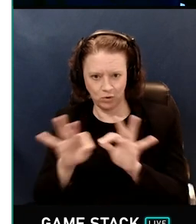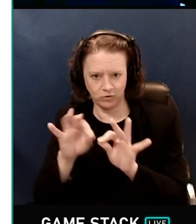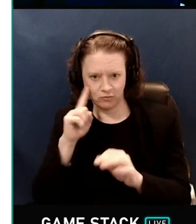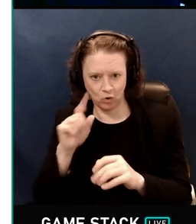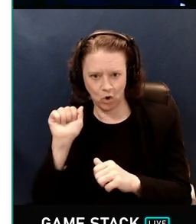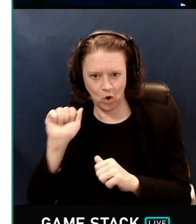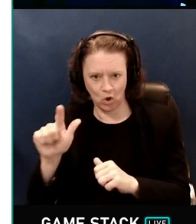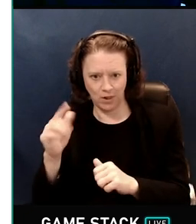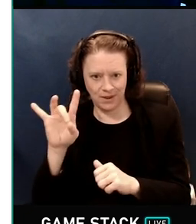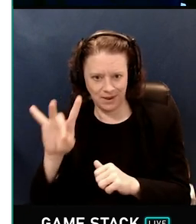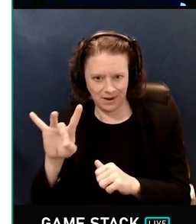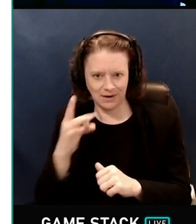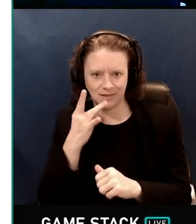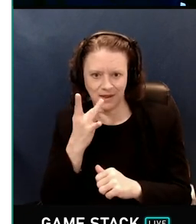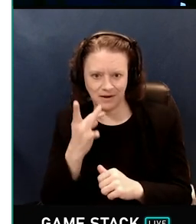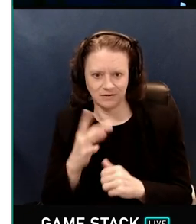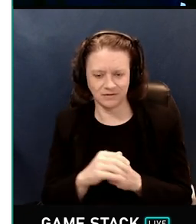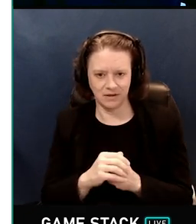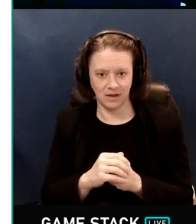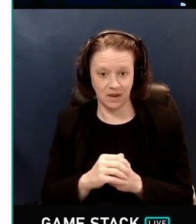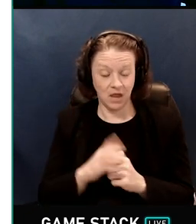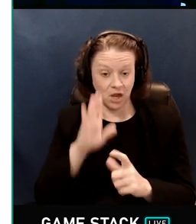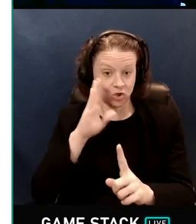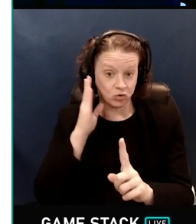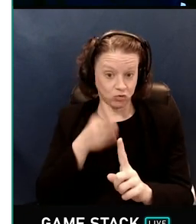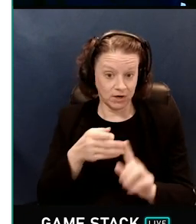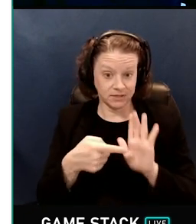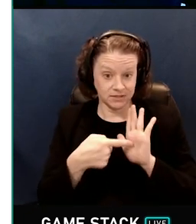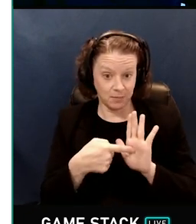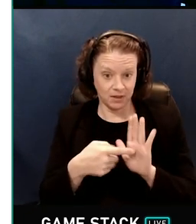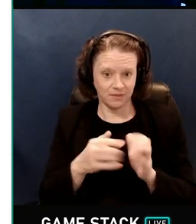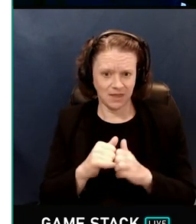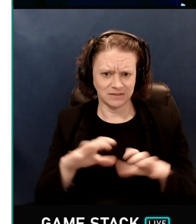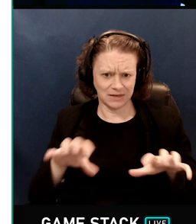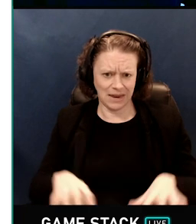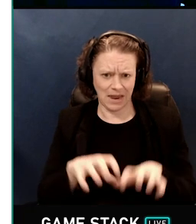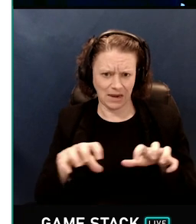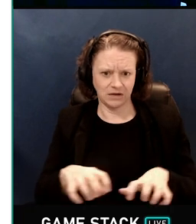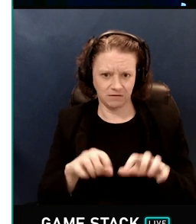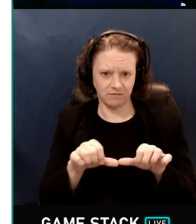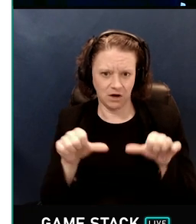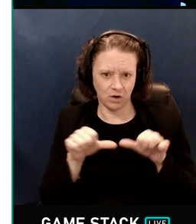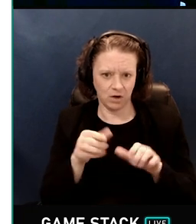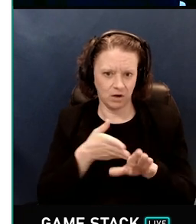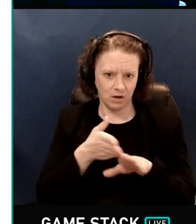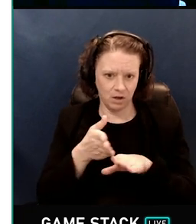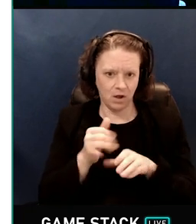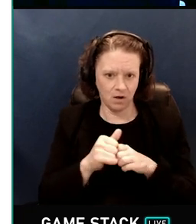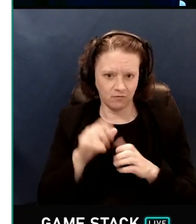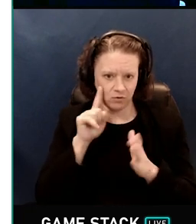Now, direct sampling is a very active area of research right now, and things are moving very rapidly,